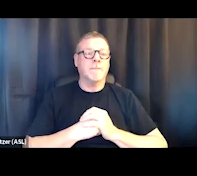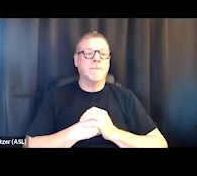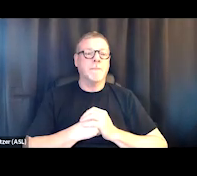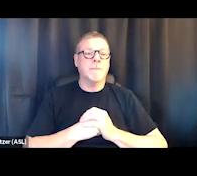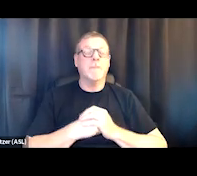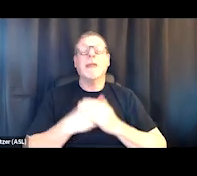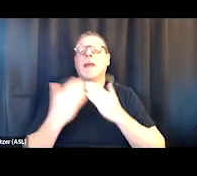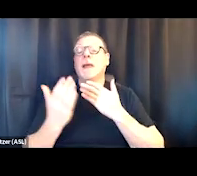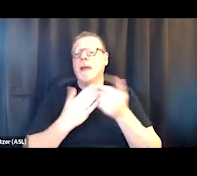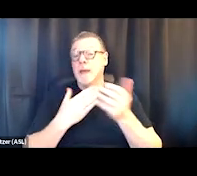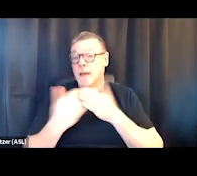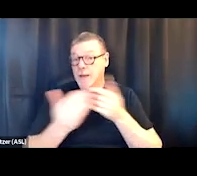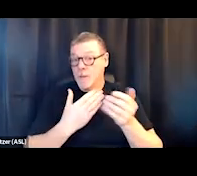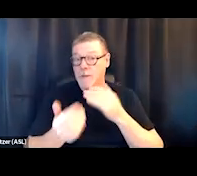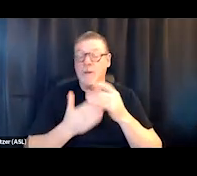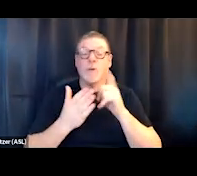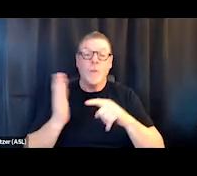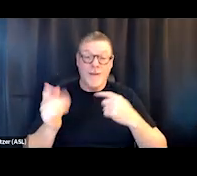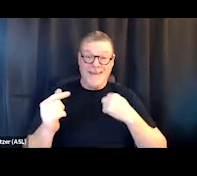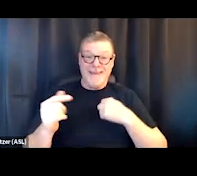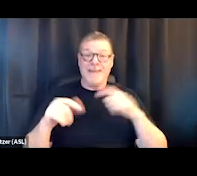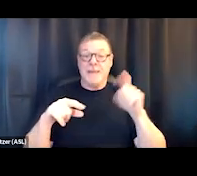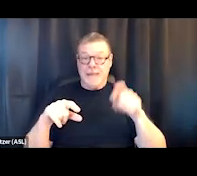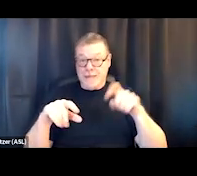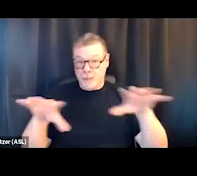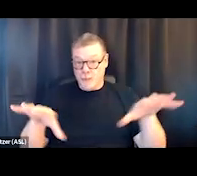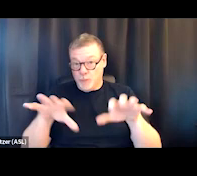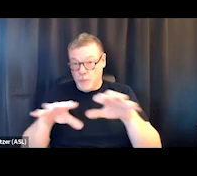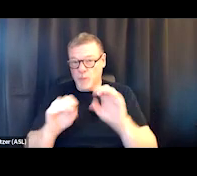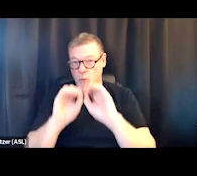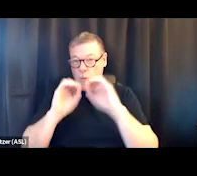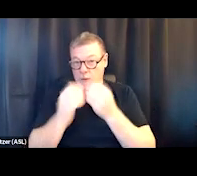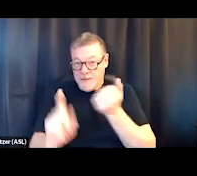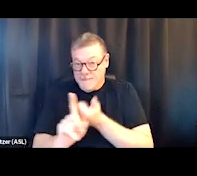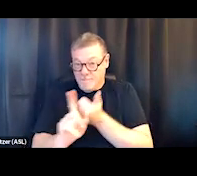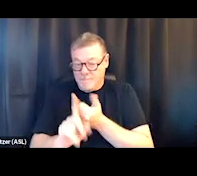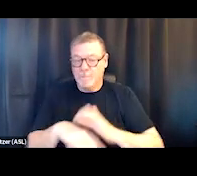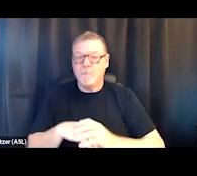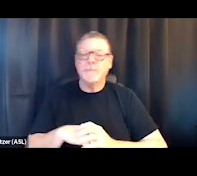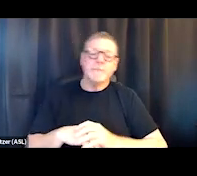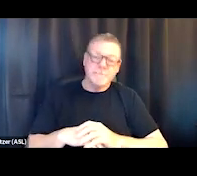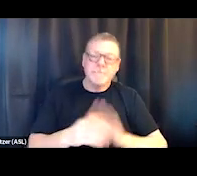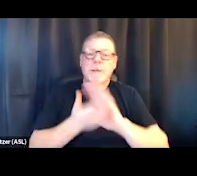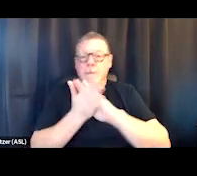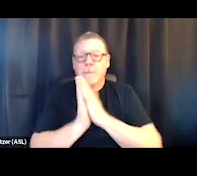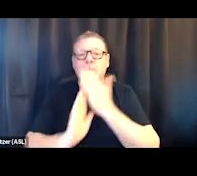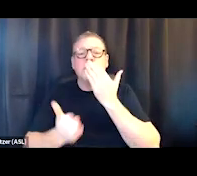and we needed to do as an organization is be a good partner in the community